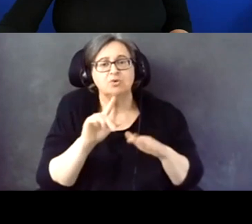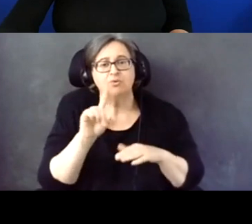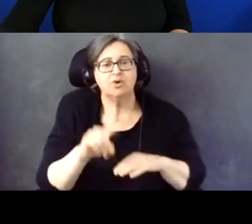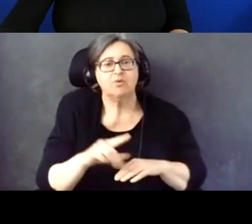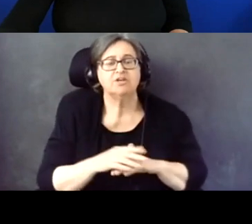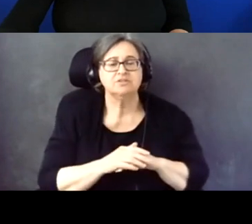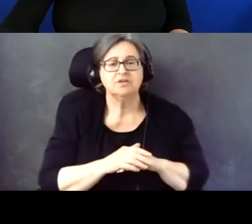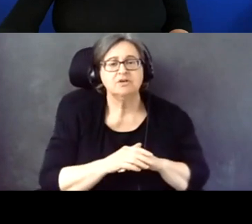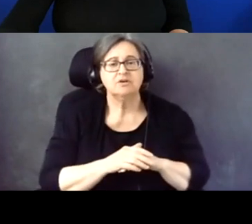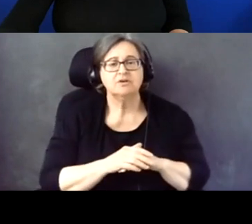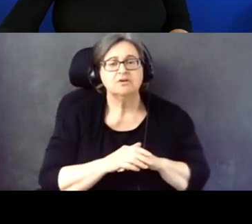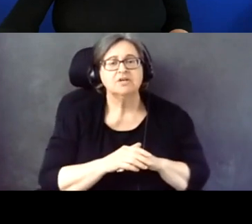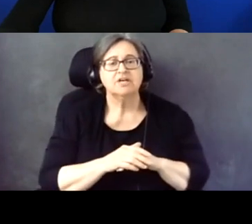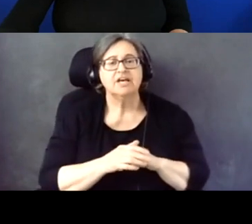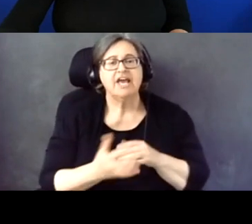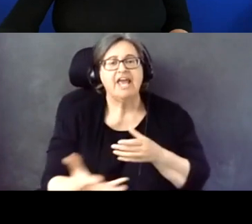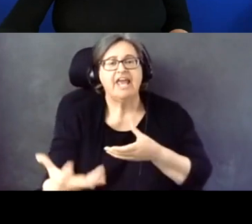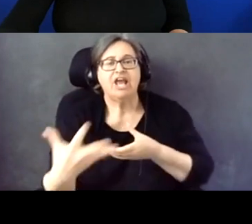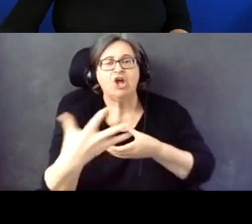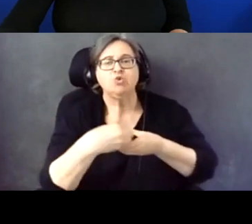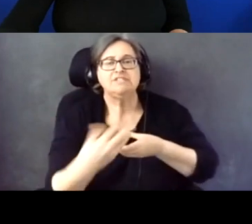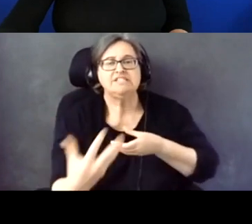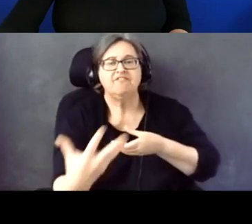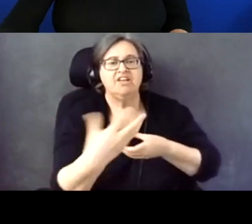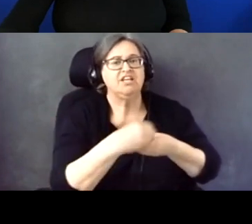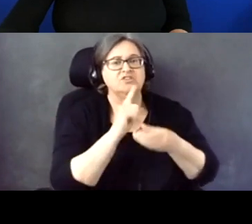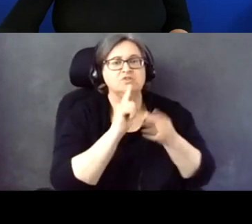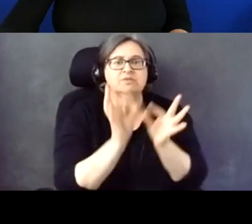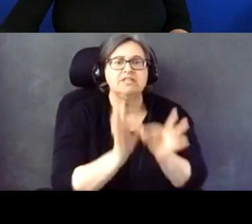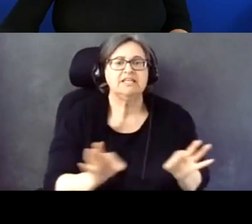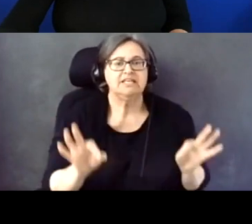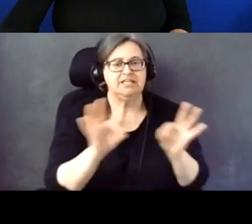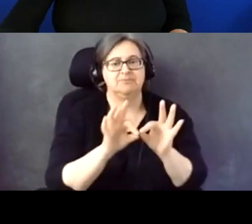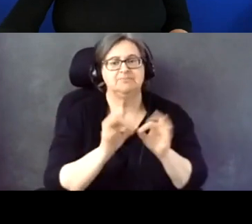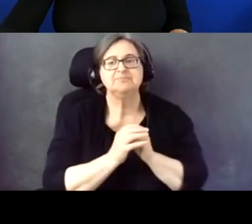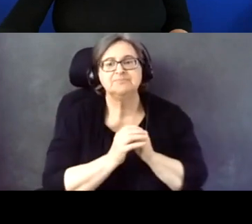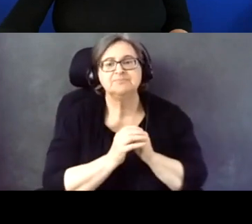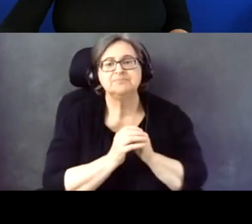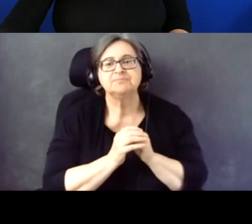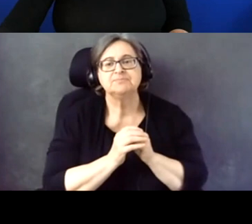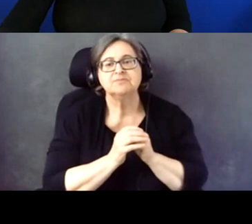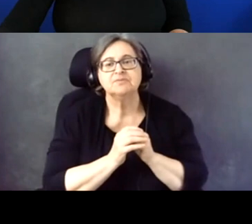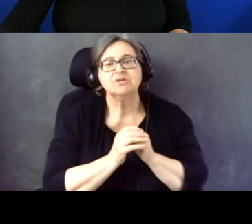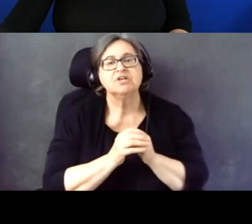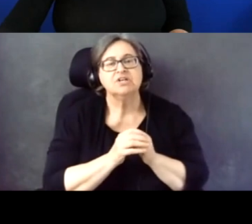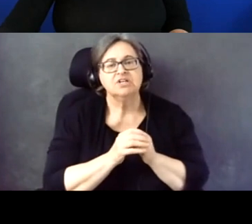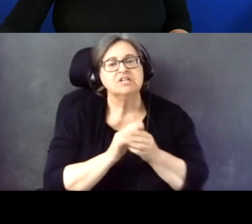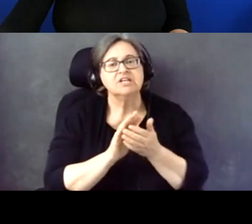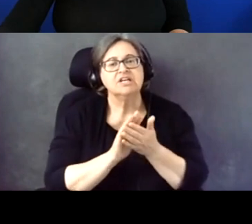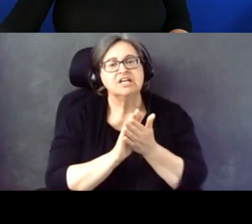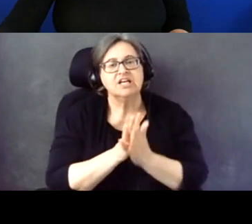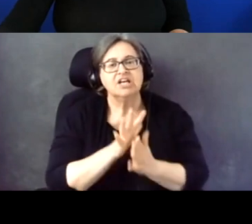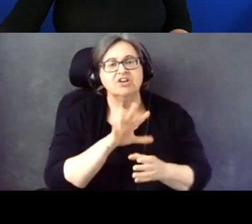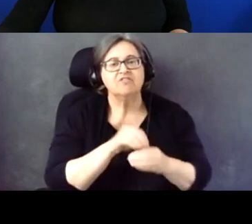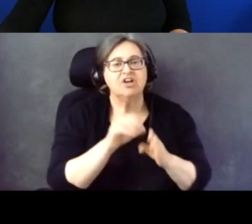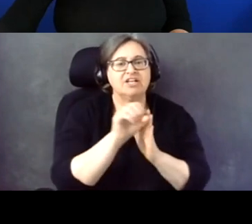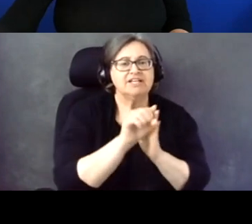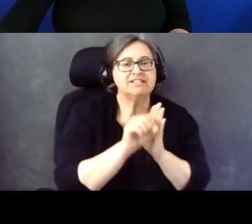I think inclusivity is the key. So, getting involved on state and local level is great.